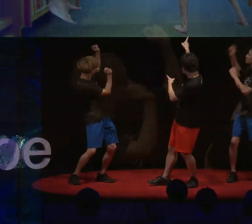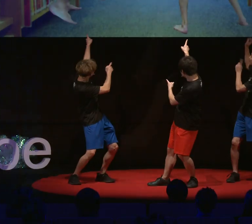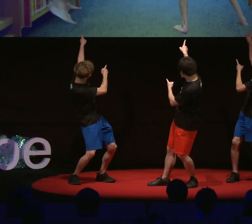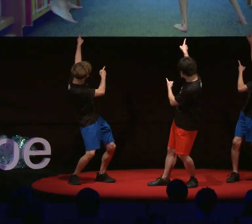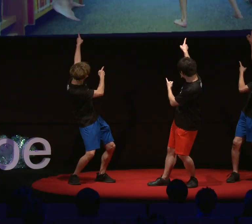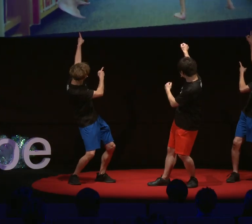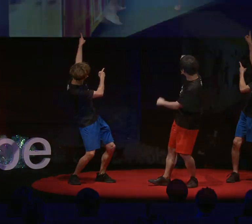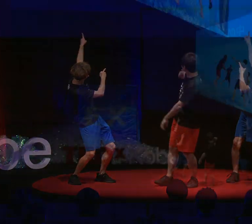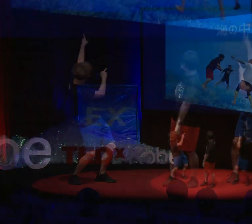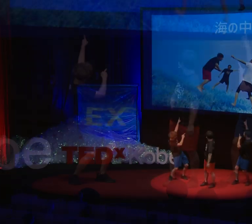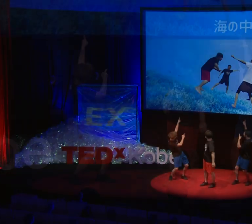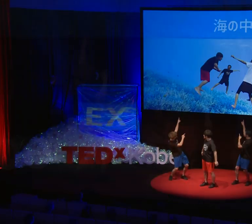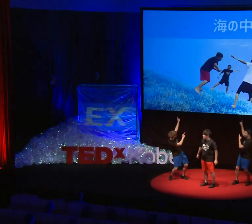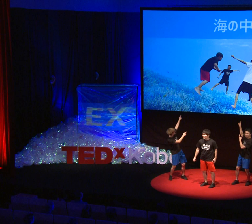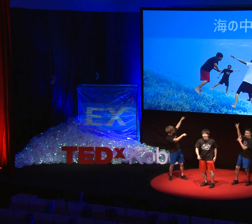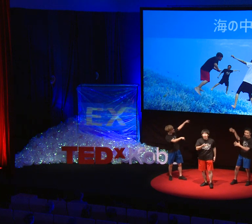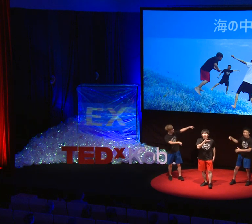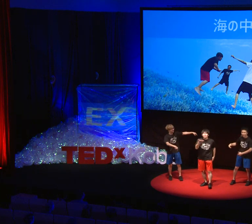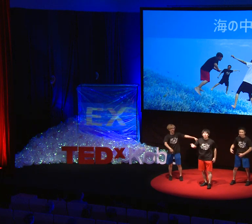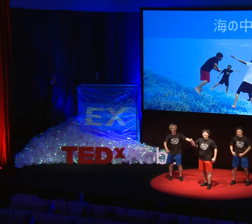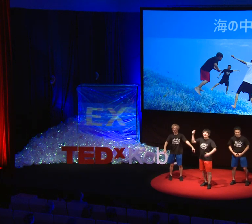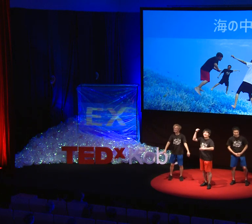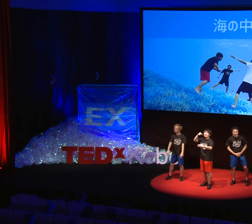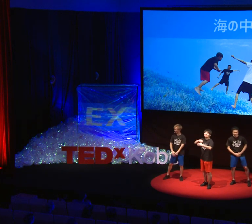Ta-da! [Under the sea] Under the sea.